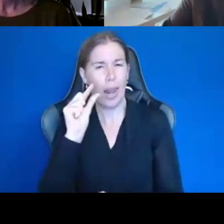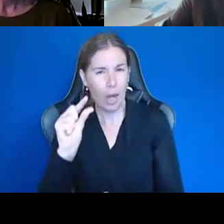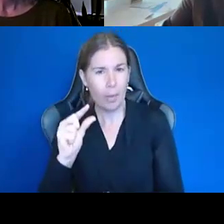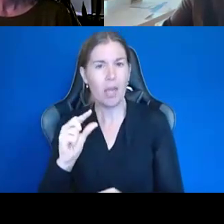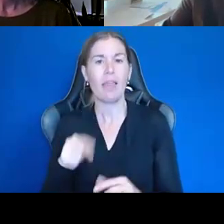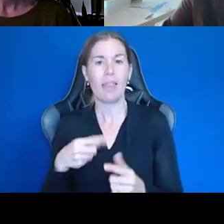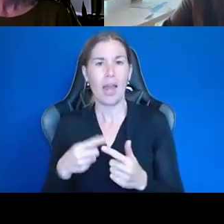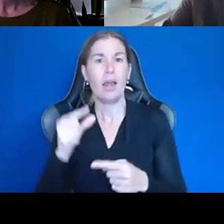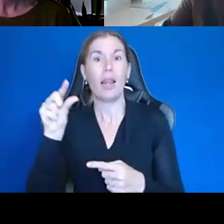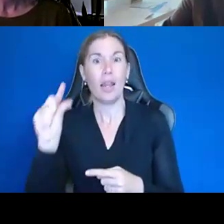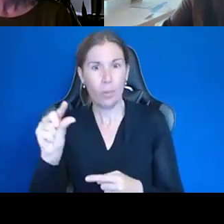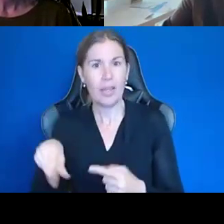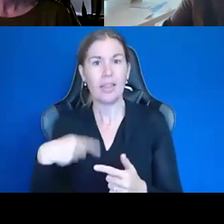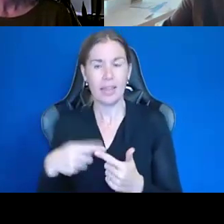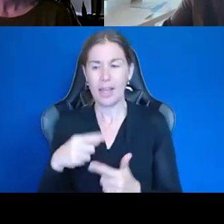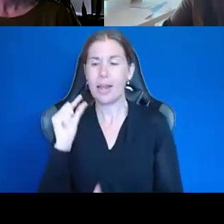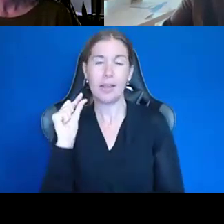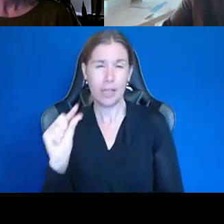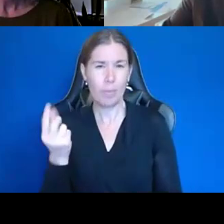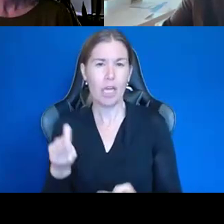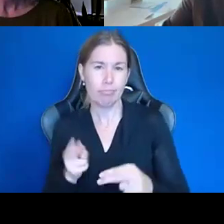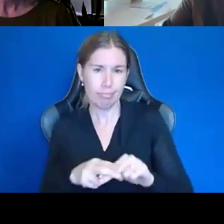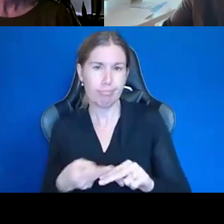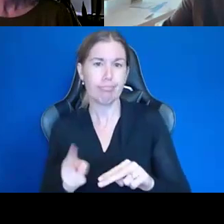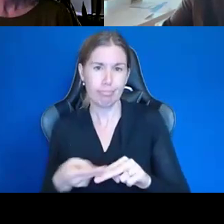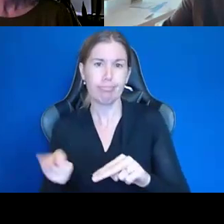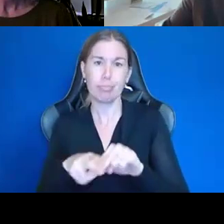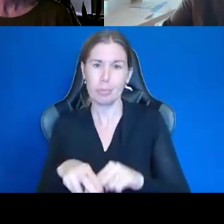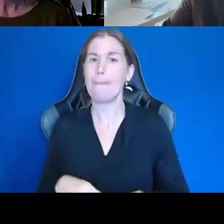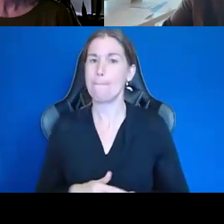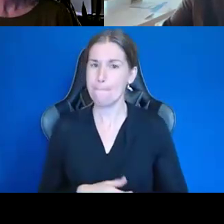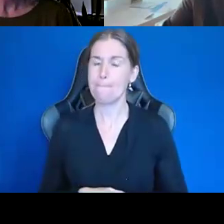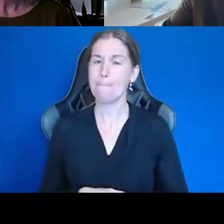thing, you know, initially, I would say. Great.